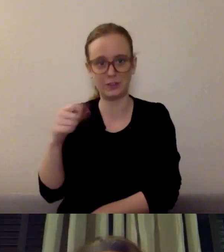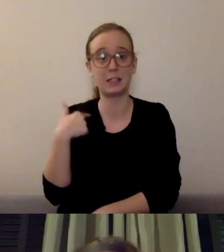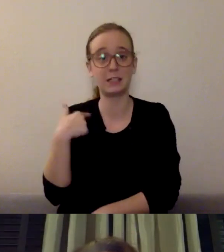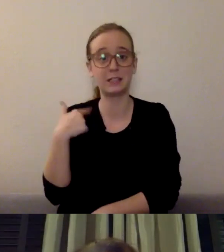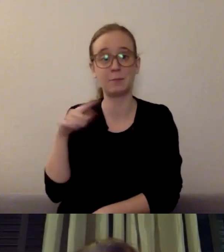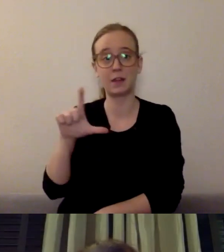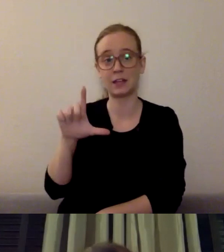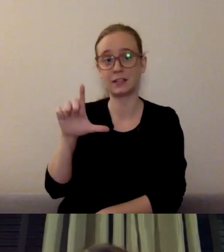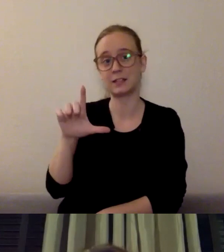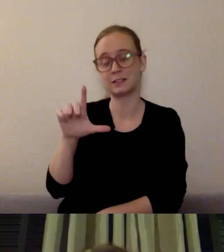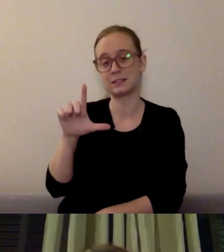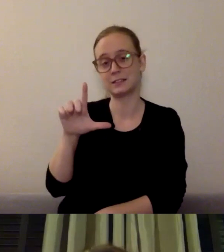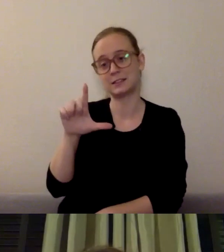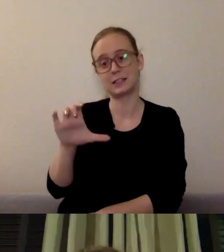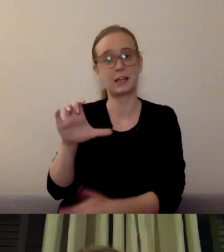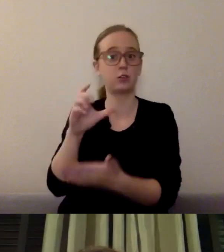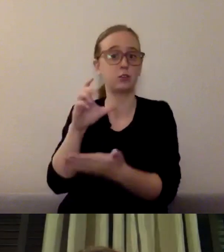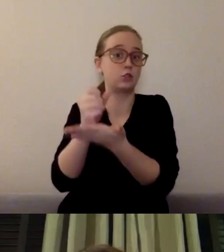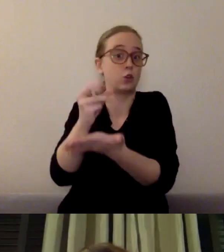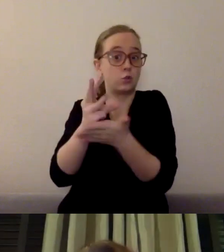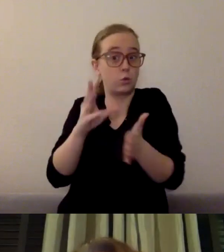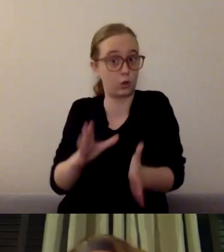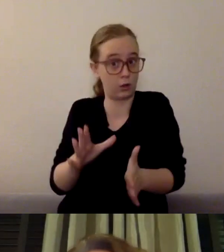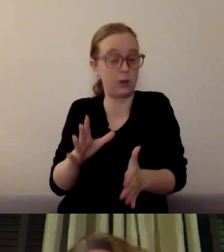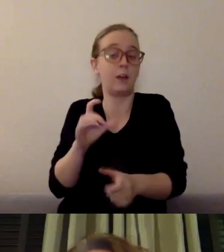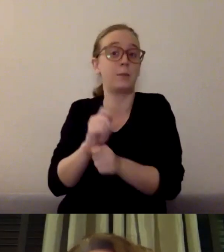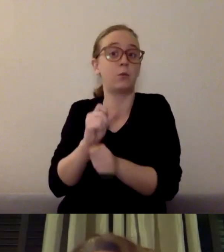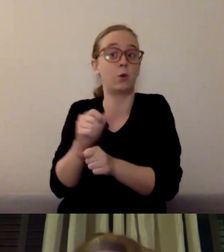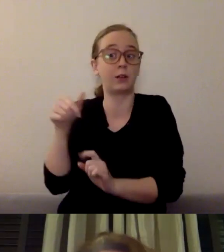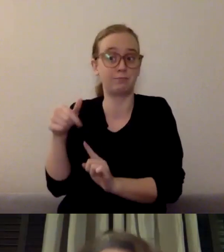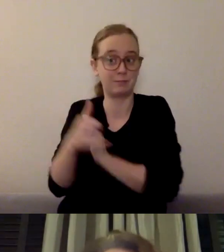I've been fortunate to work with a number of different individuals and agencies,